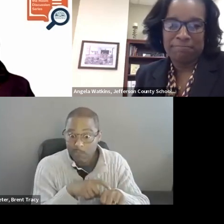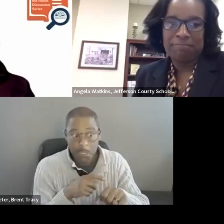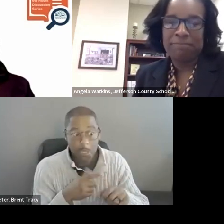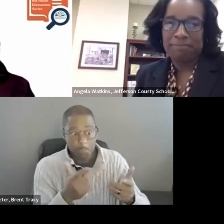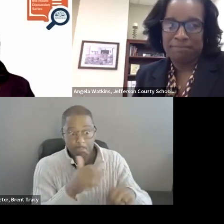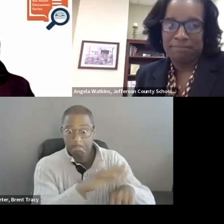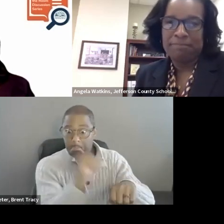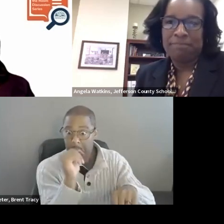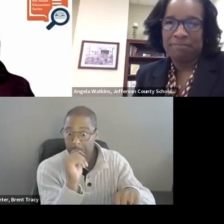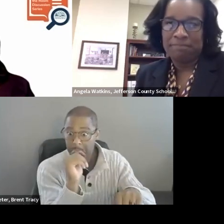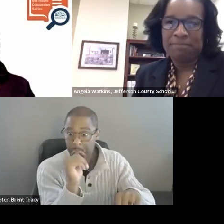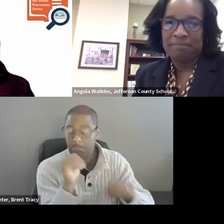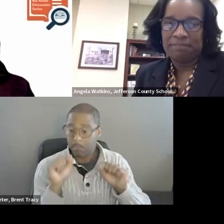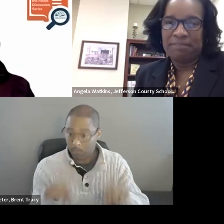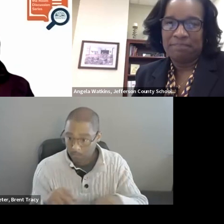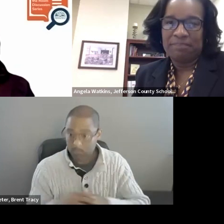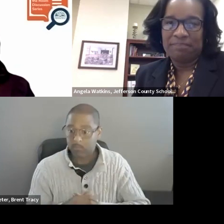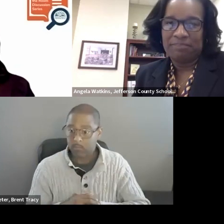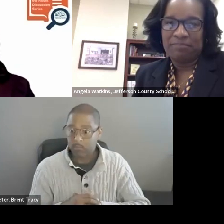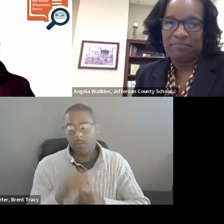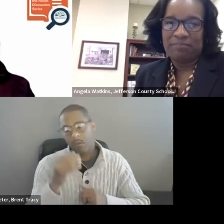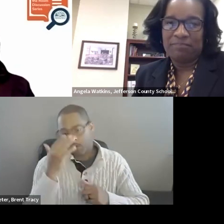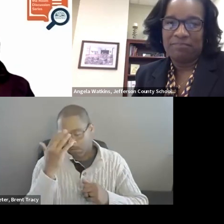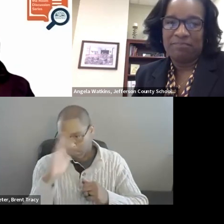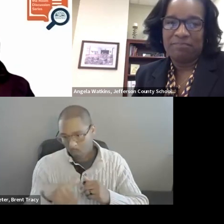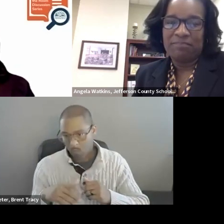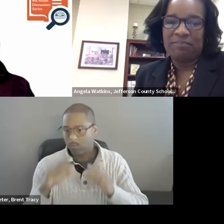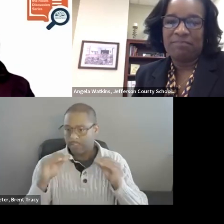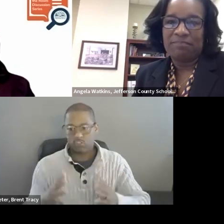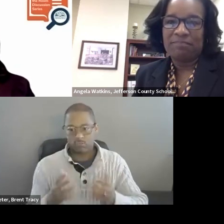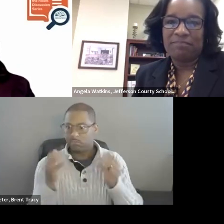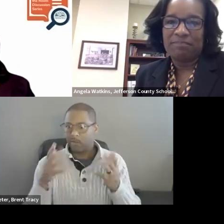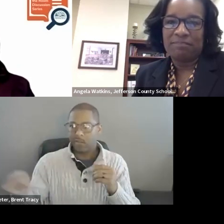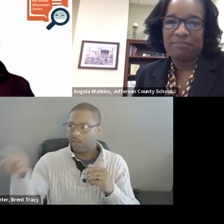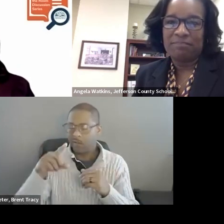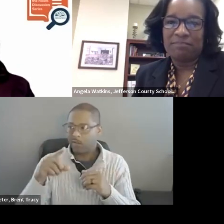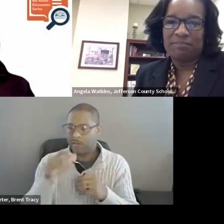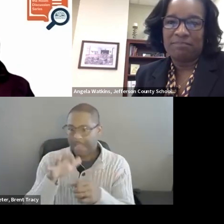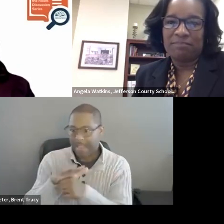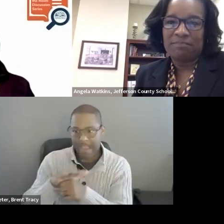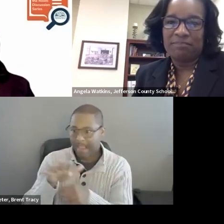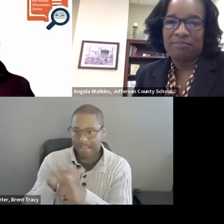Given the teacher shortages in particular areas, this is where online coaching